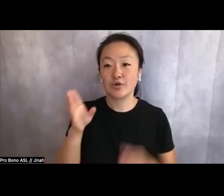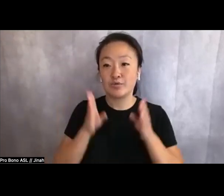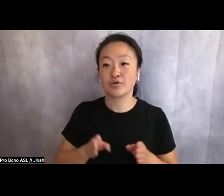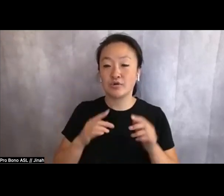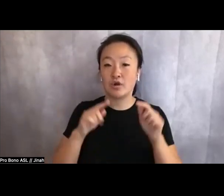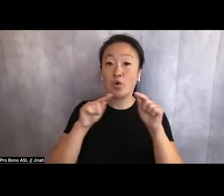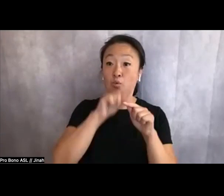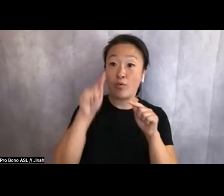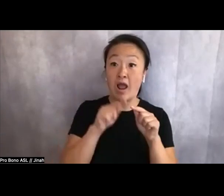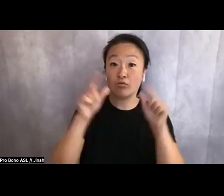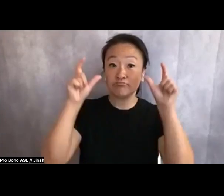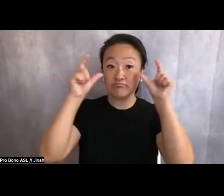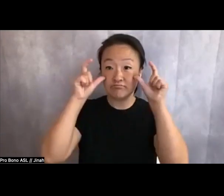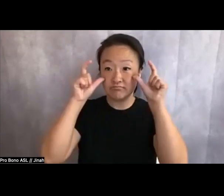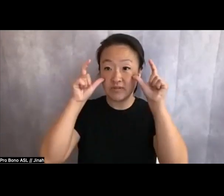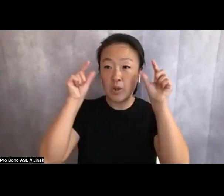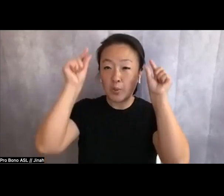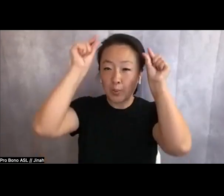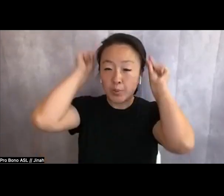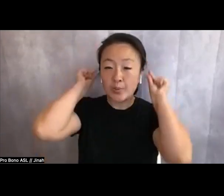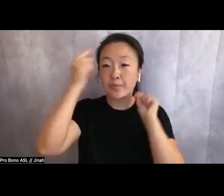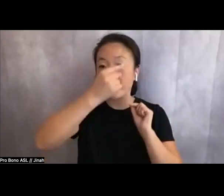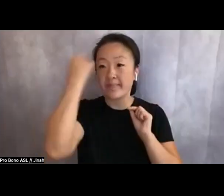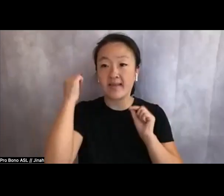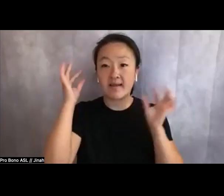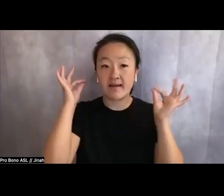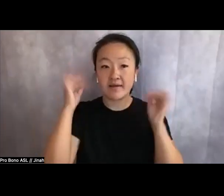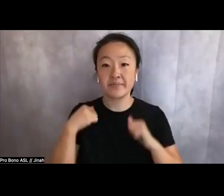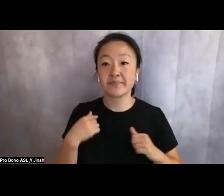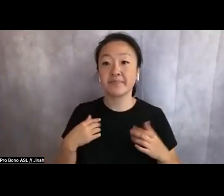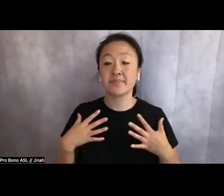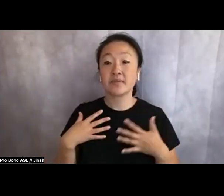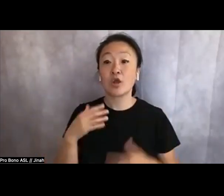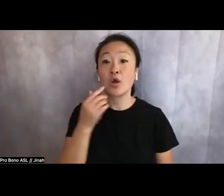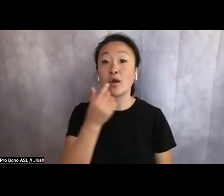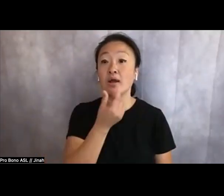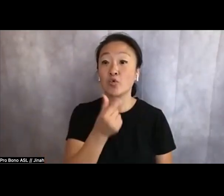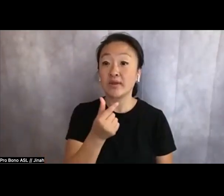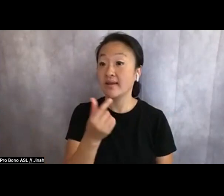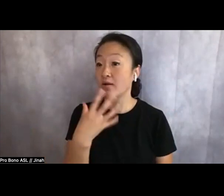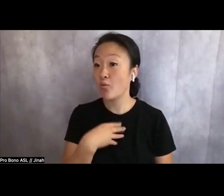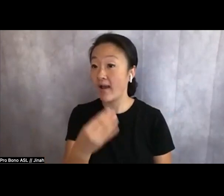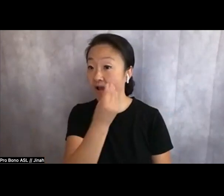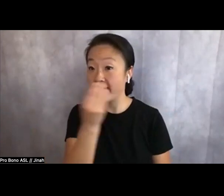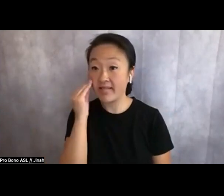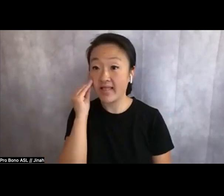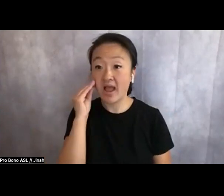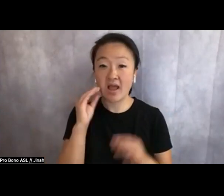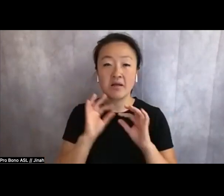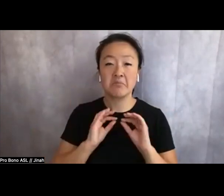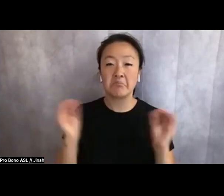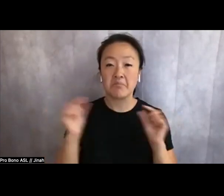black hair. My top is green and white with flowers and no collar. I am speaking to you